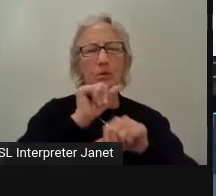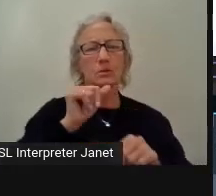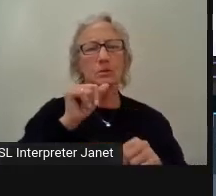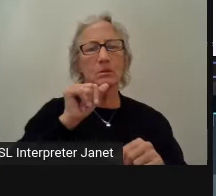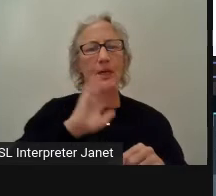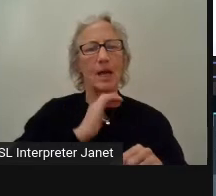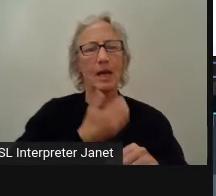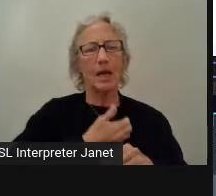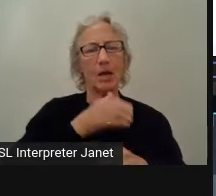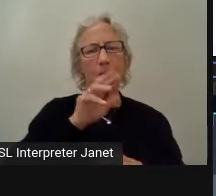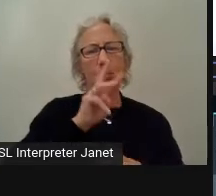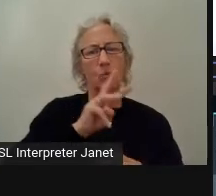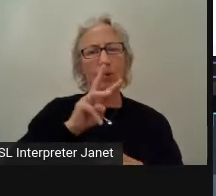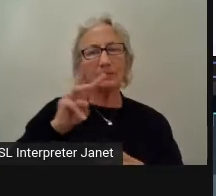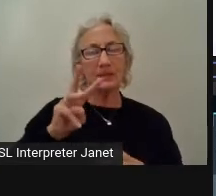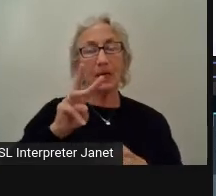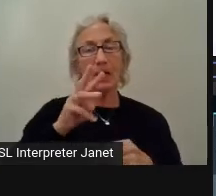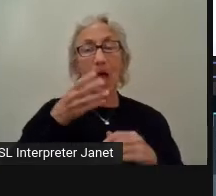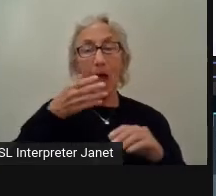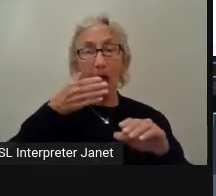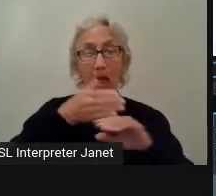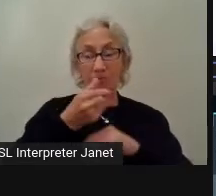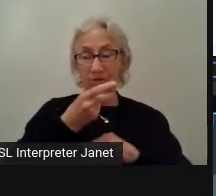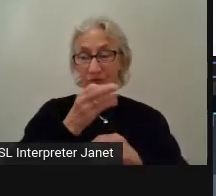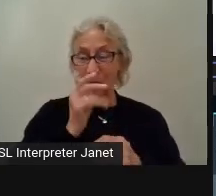and after a few seconds after pressing the button